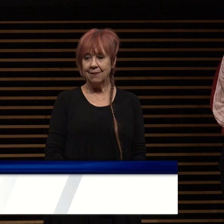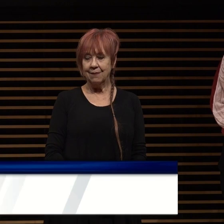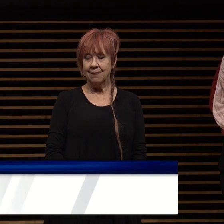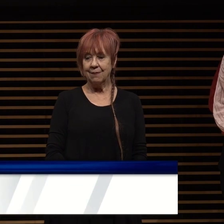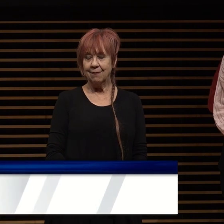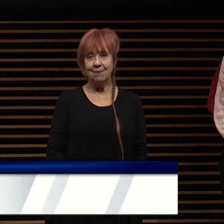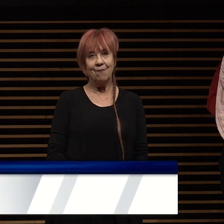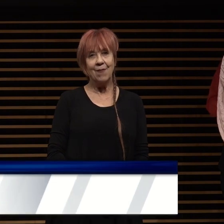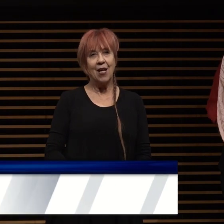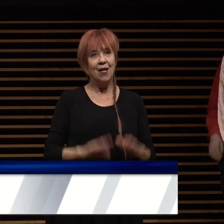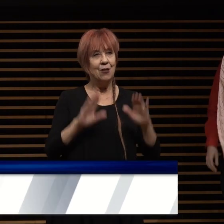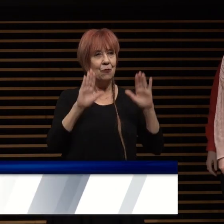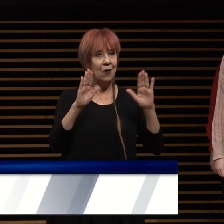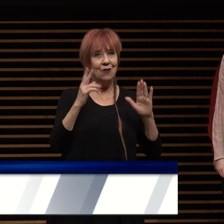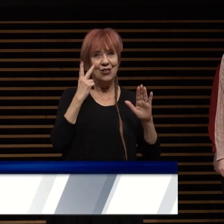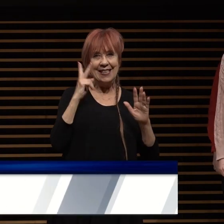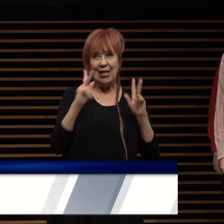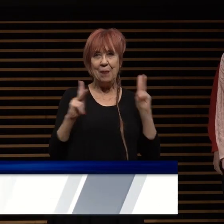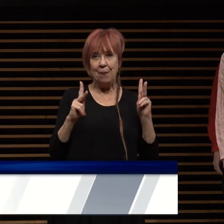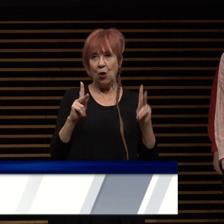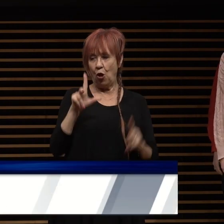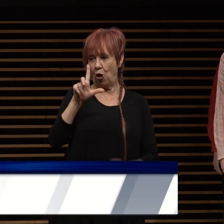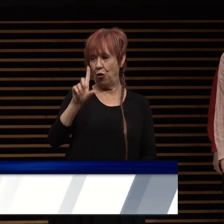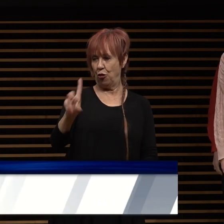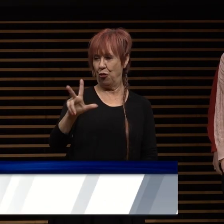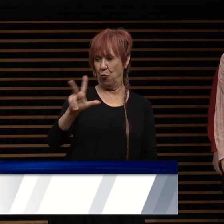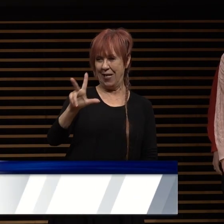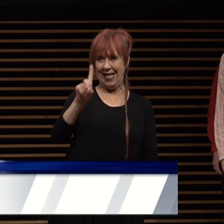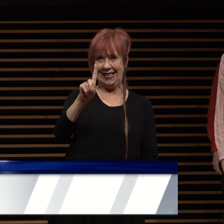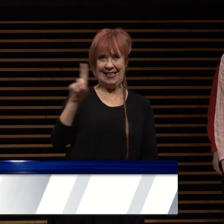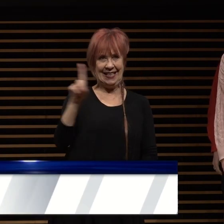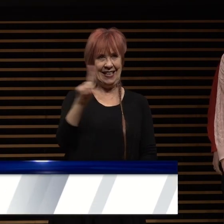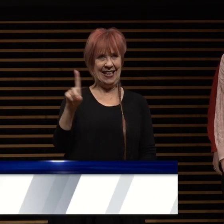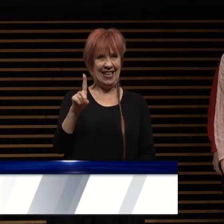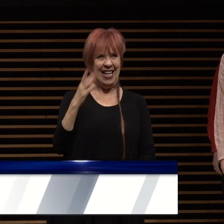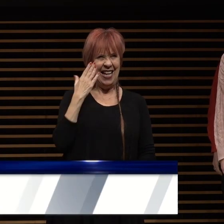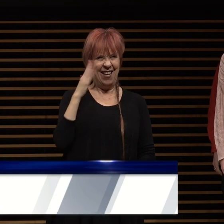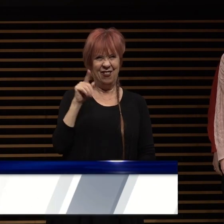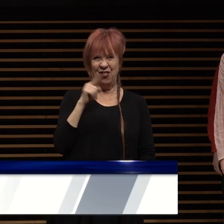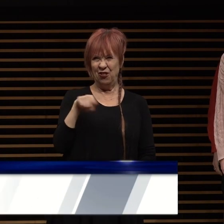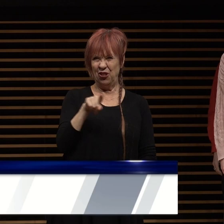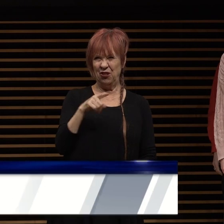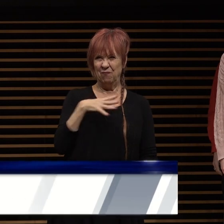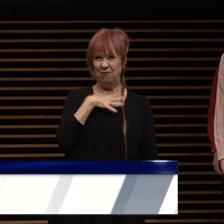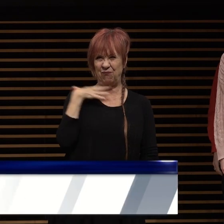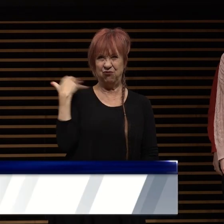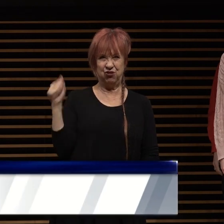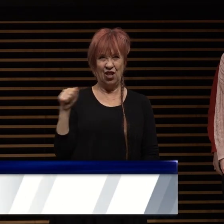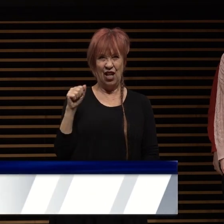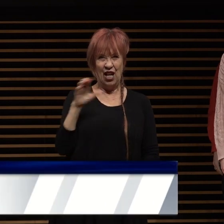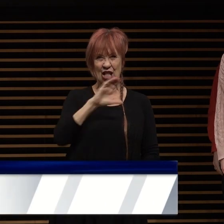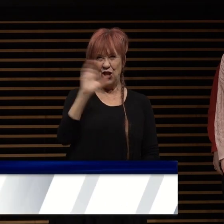it's great to see people in three dimensions i don't know about you i'm getting a little tired of zoom